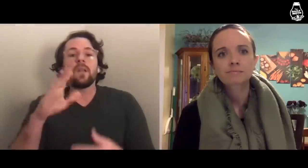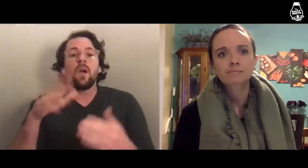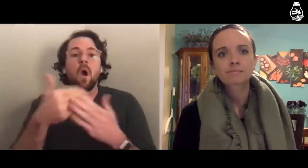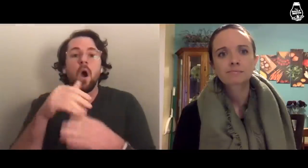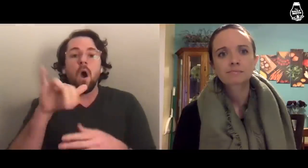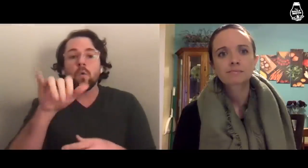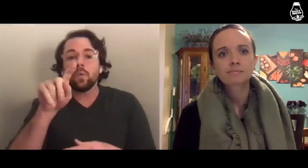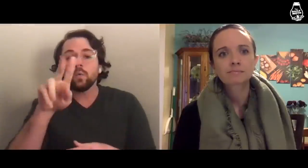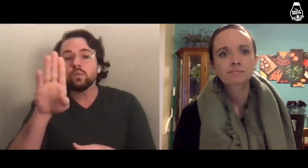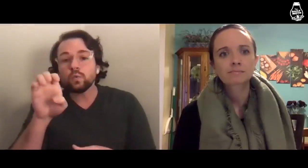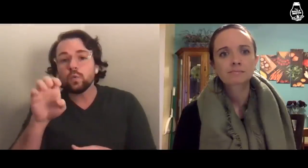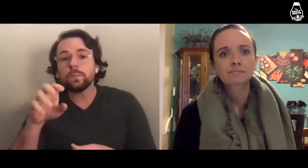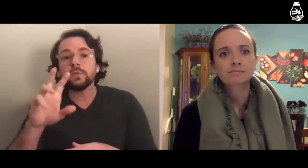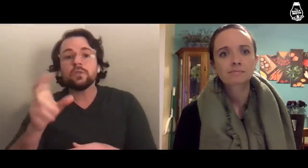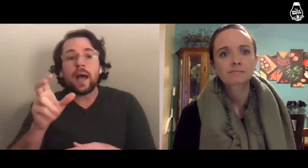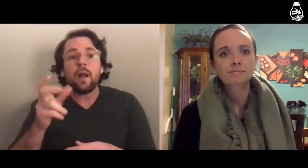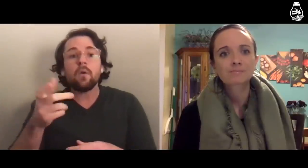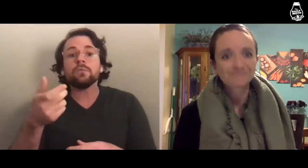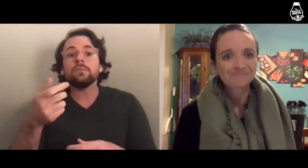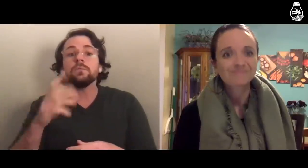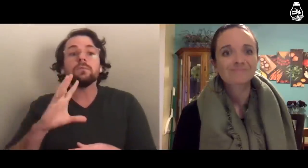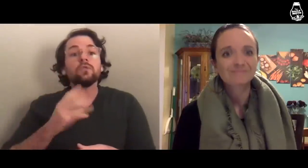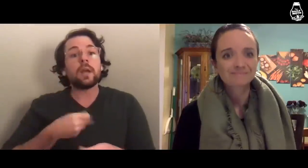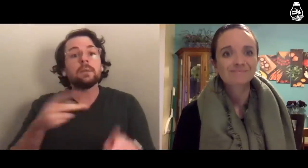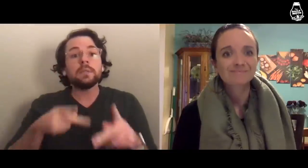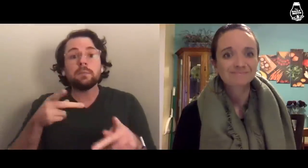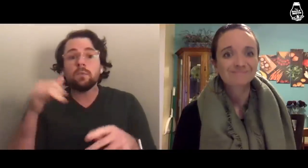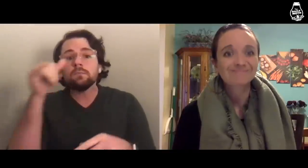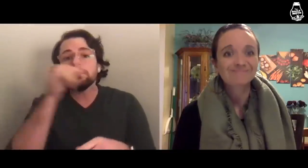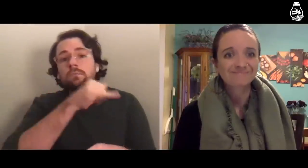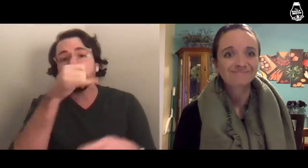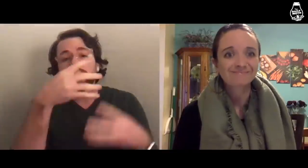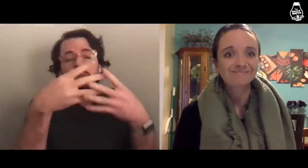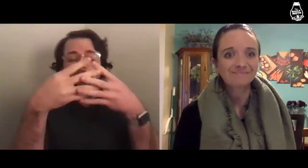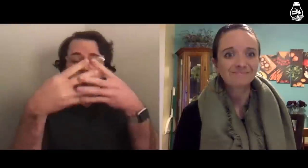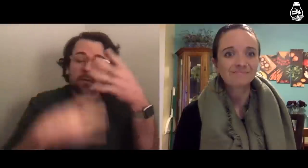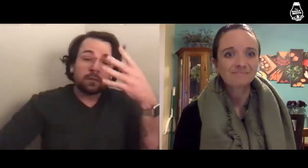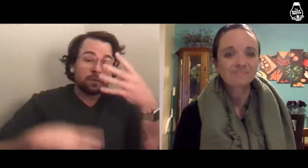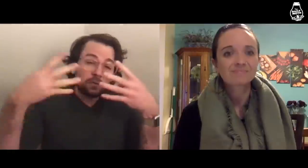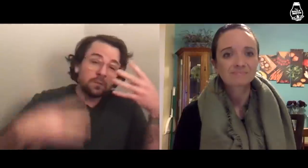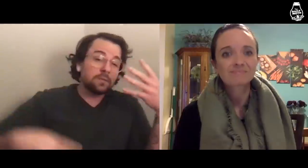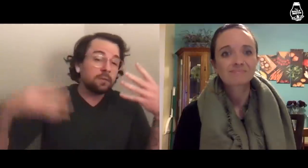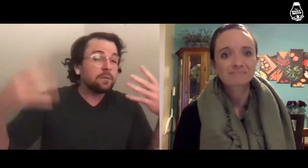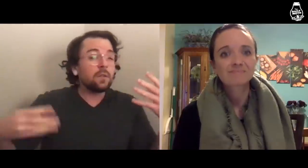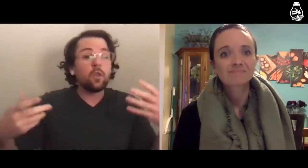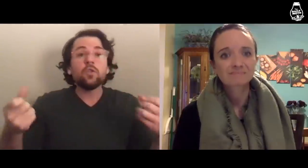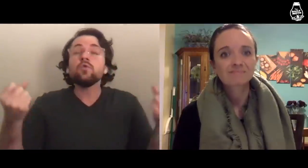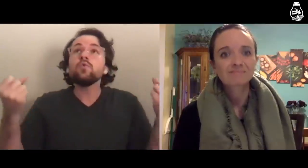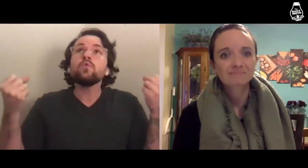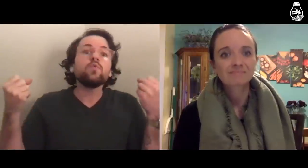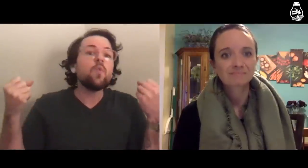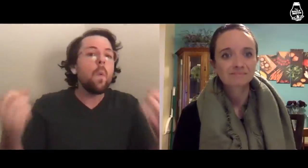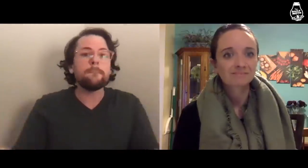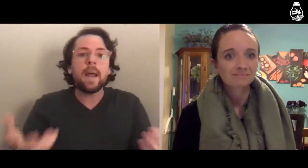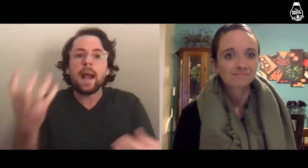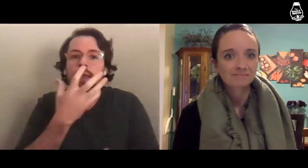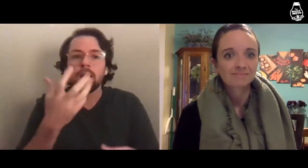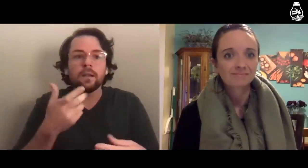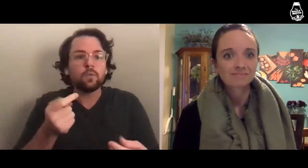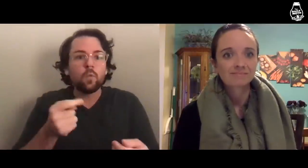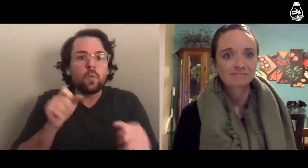There are so many YouTube channels by trans people that